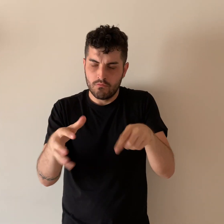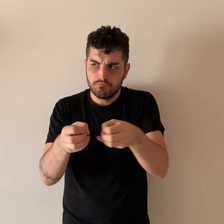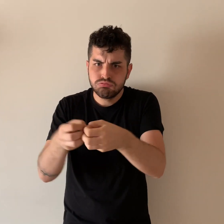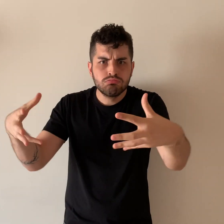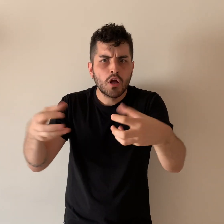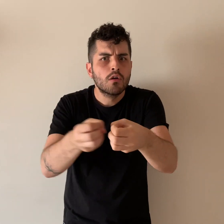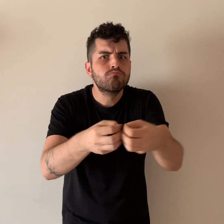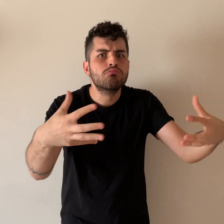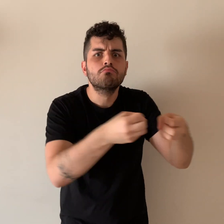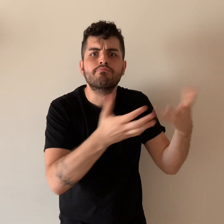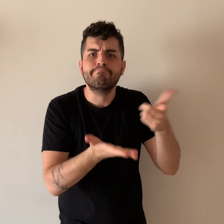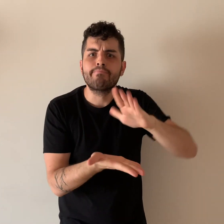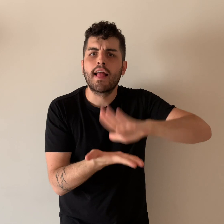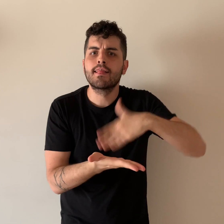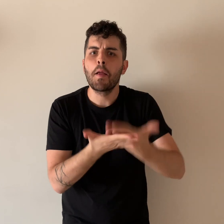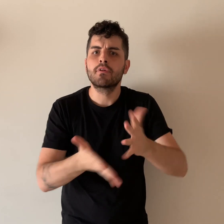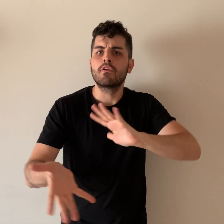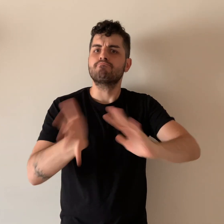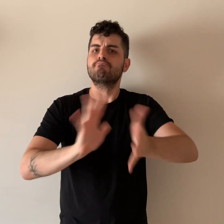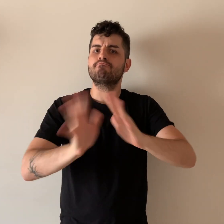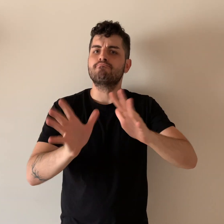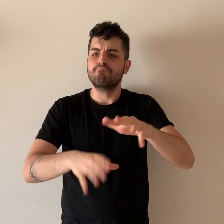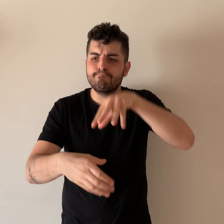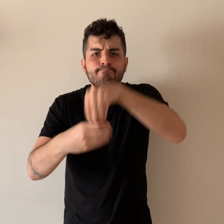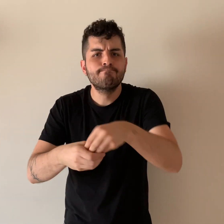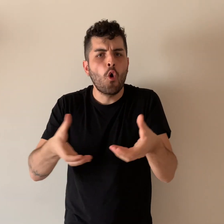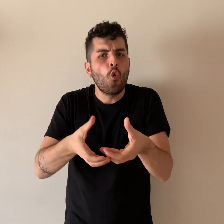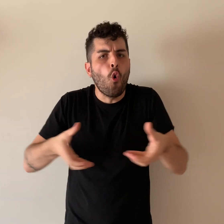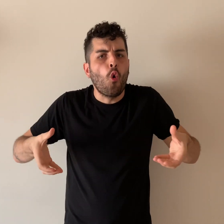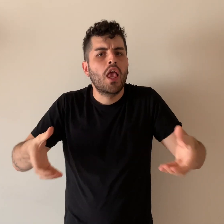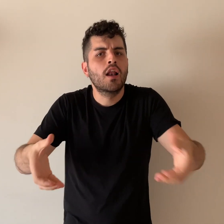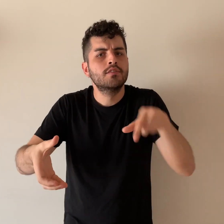in sign language interpreting at live press conferences